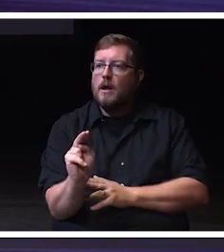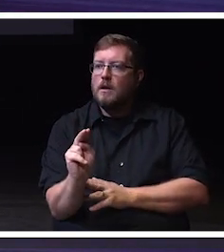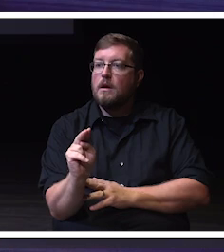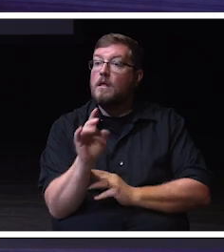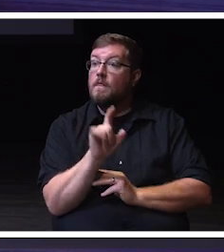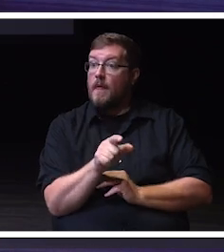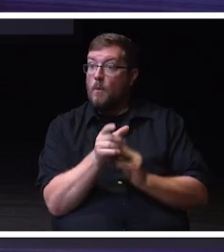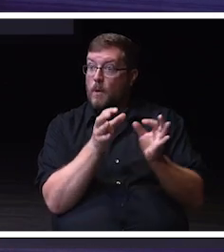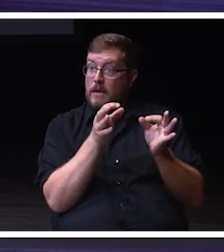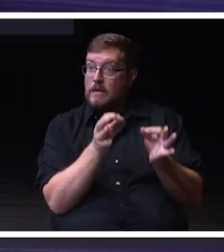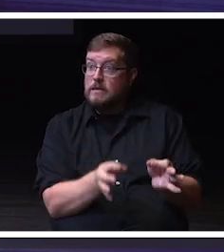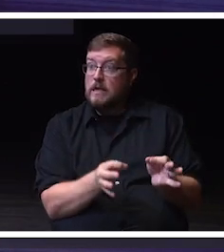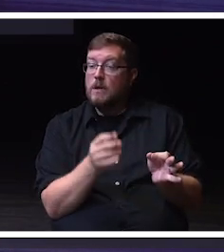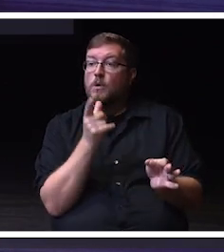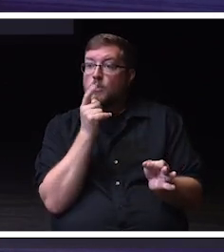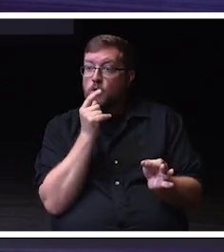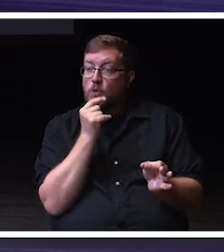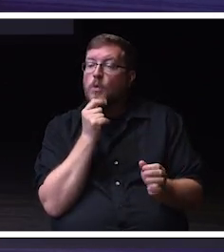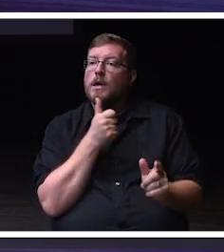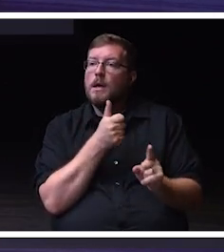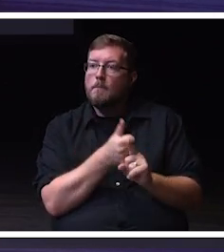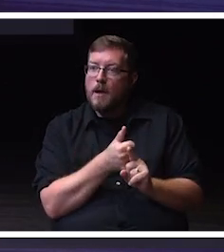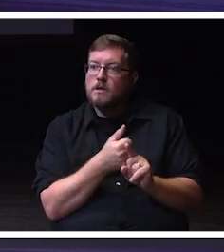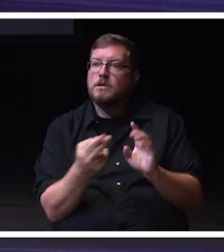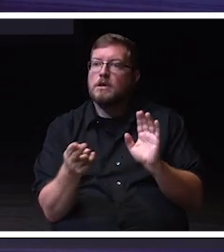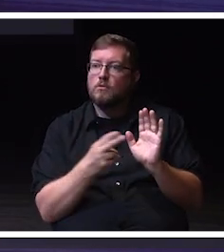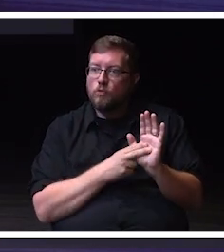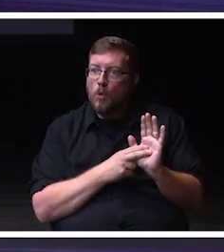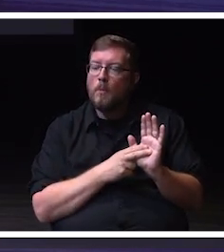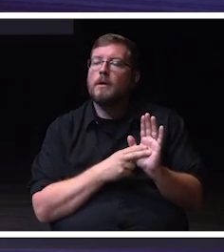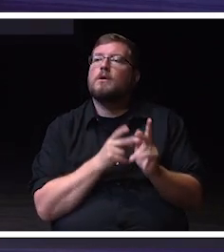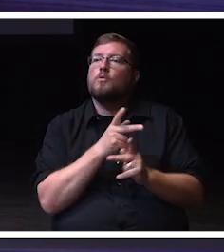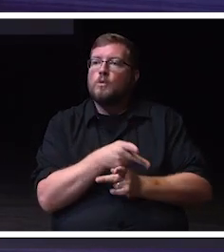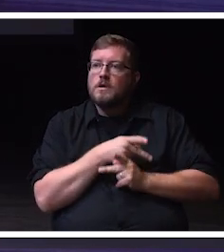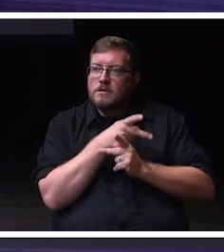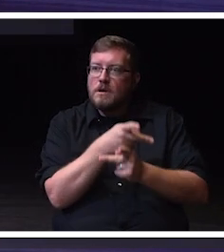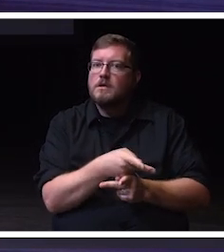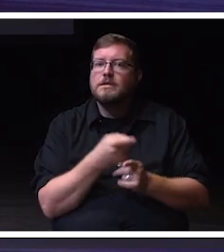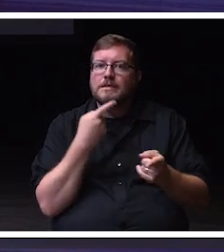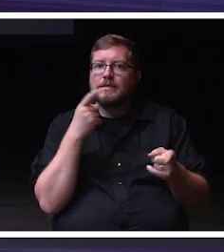enrollment, retention, and success after graduation. The student life cycle.